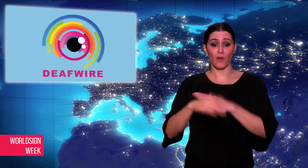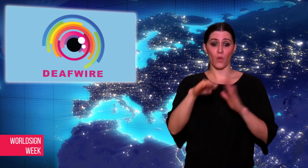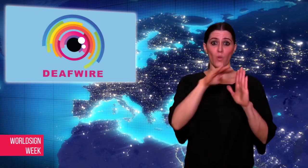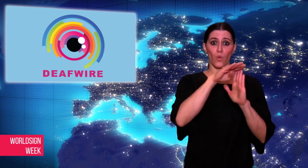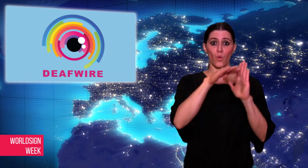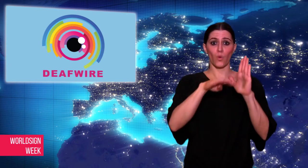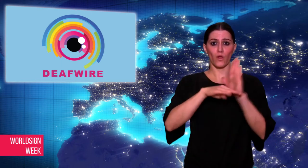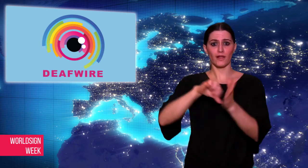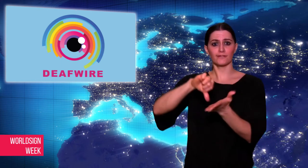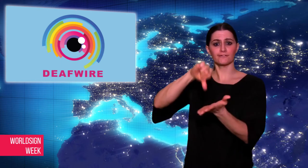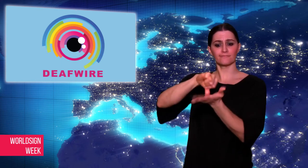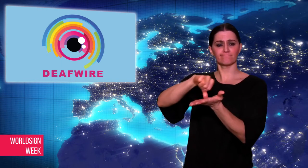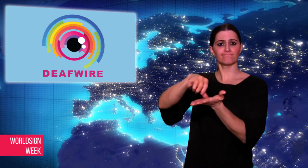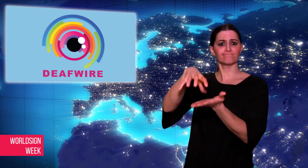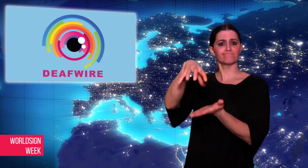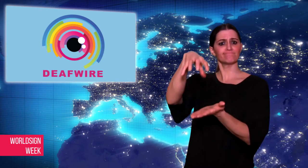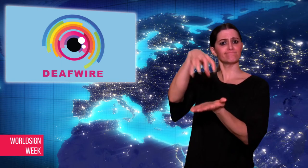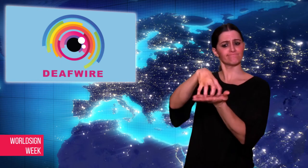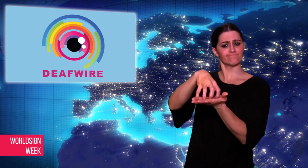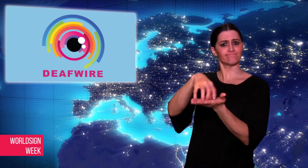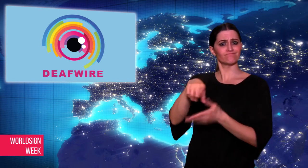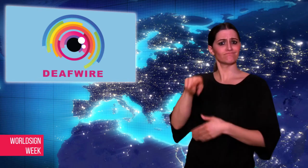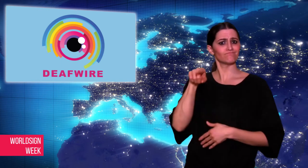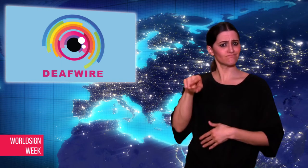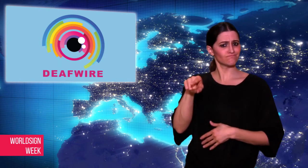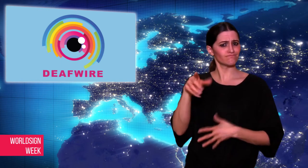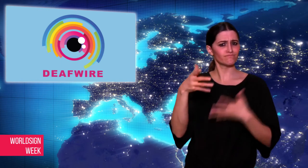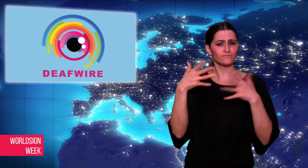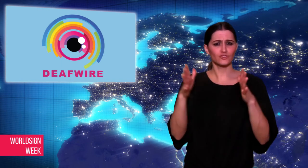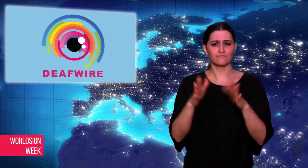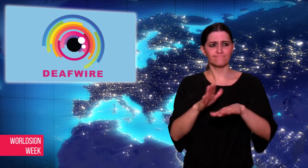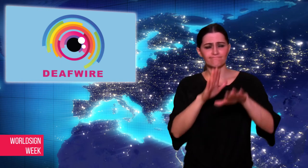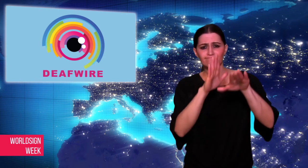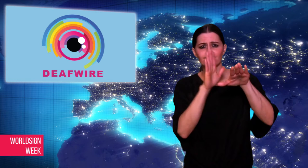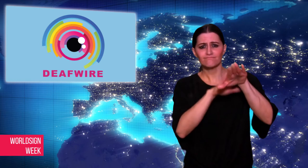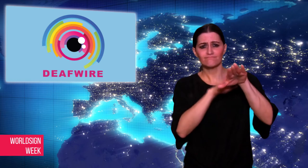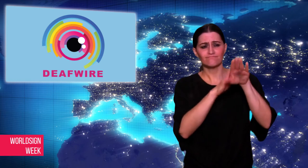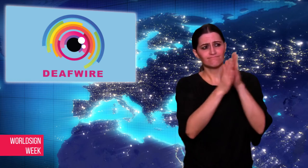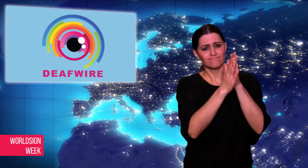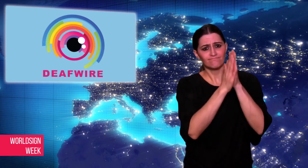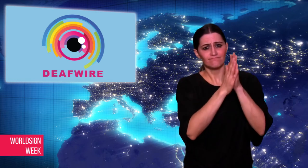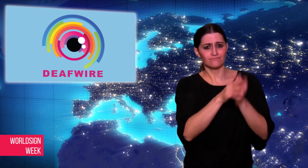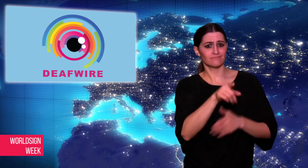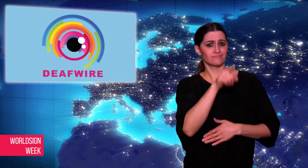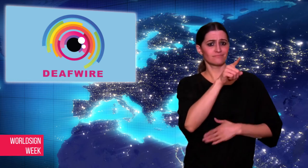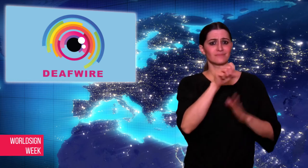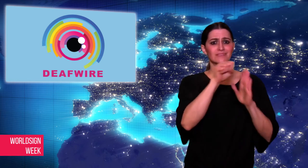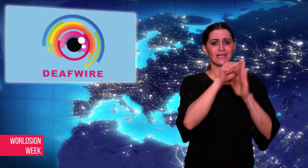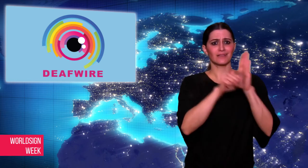investigate and ensure all police